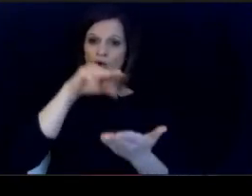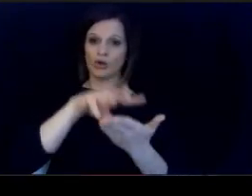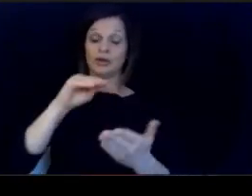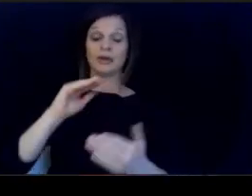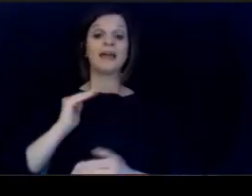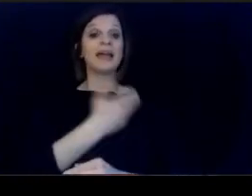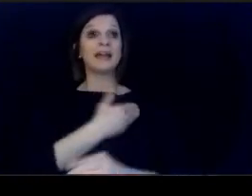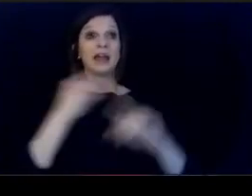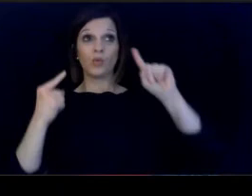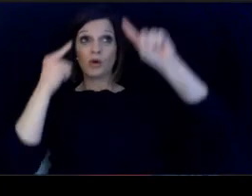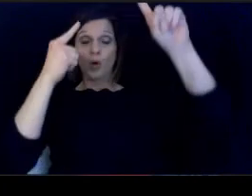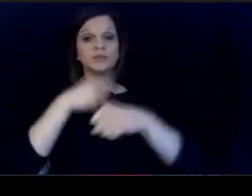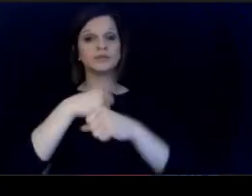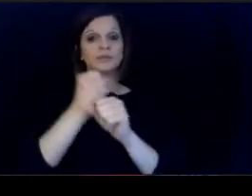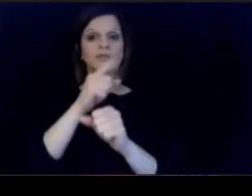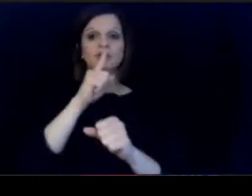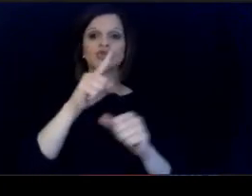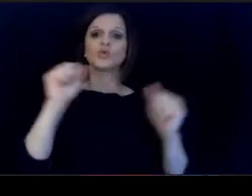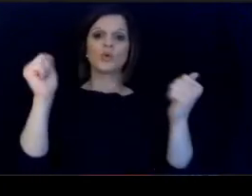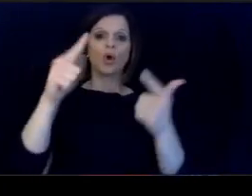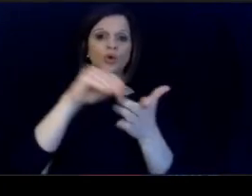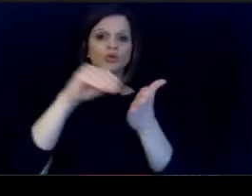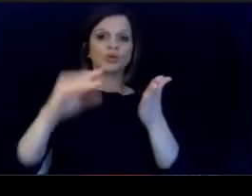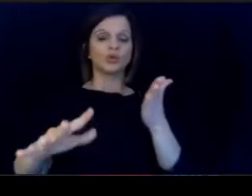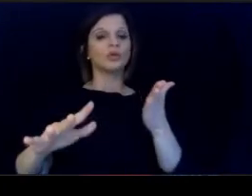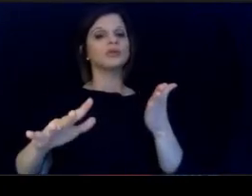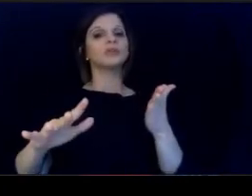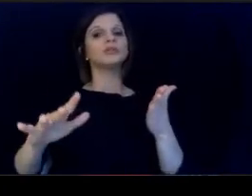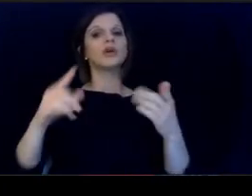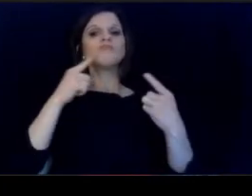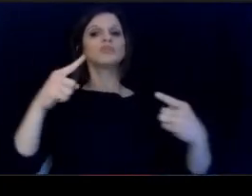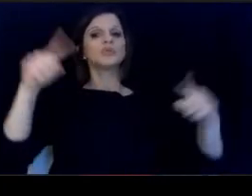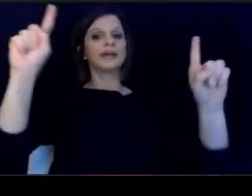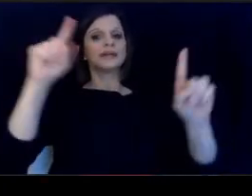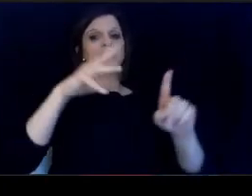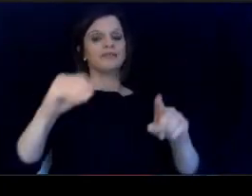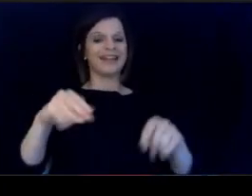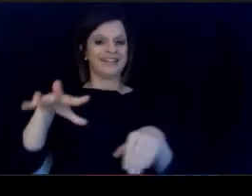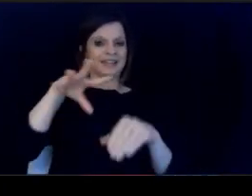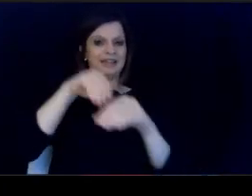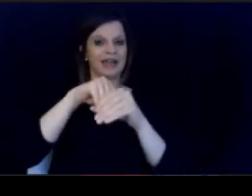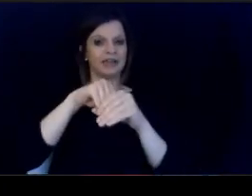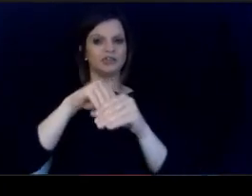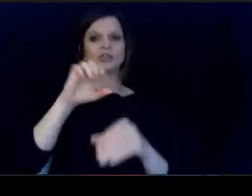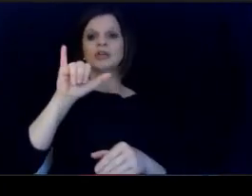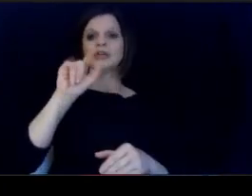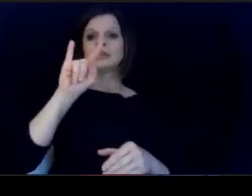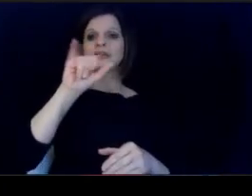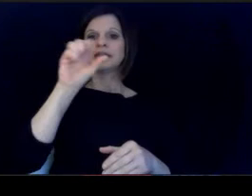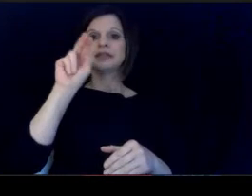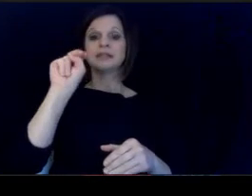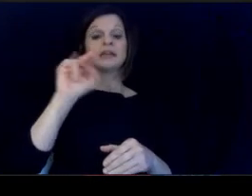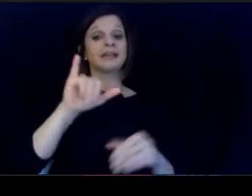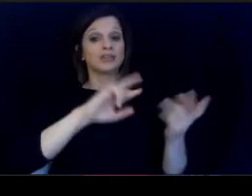And our vision is to ensure every student is a productive. engaged citizen who is prepared for school.